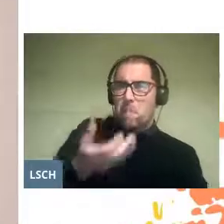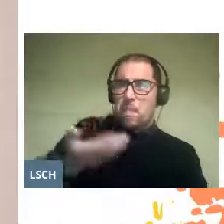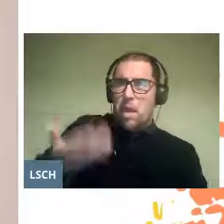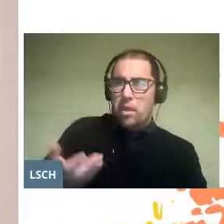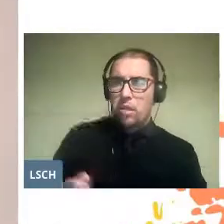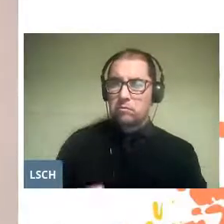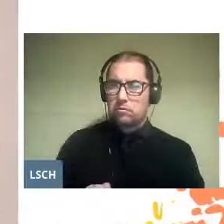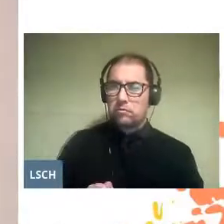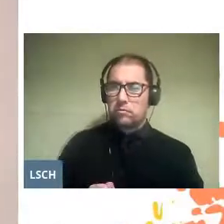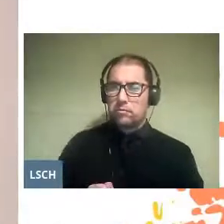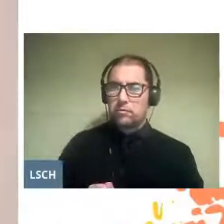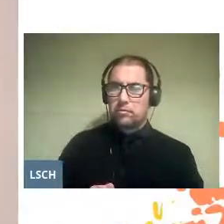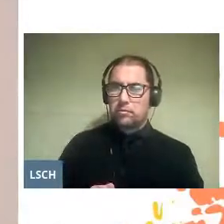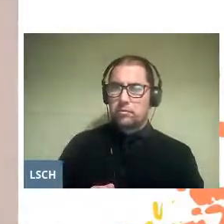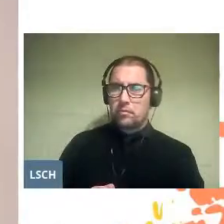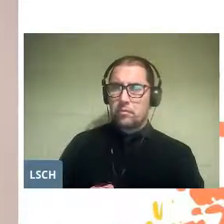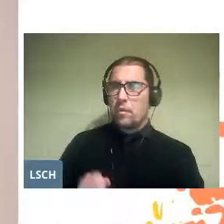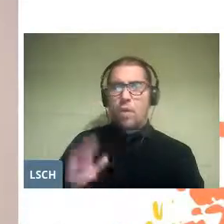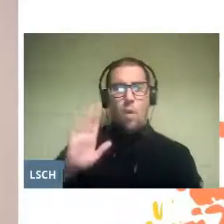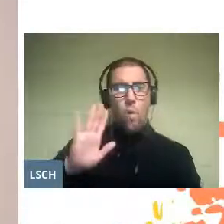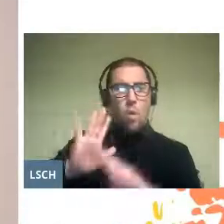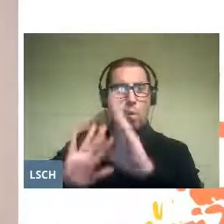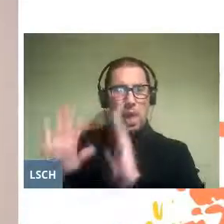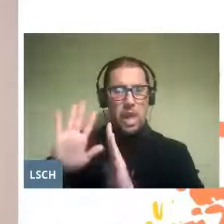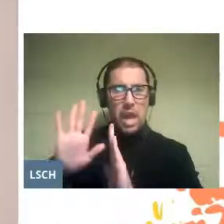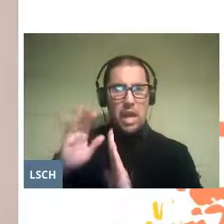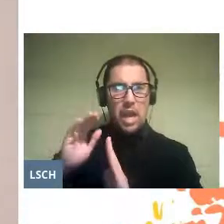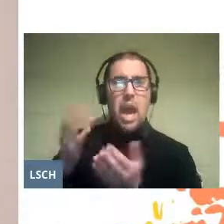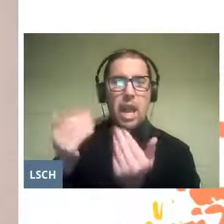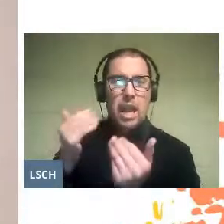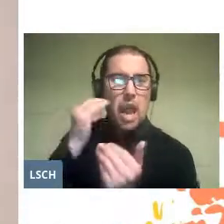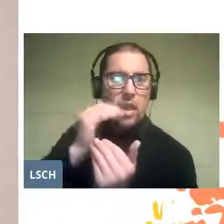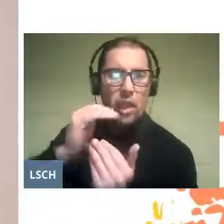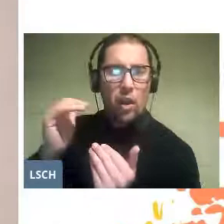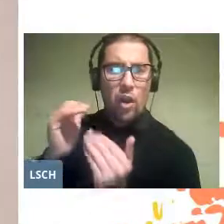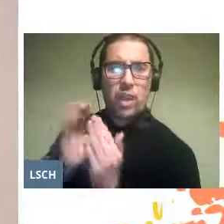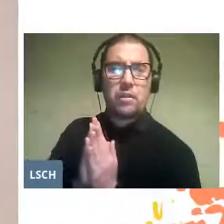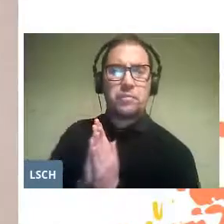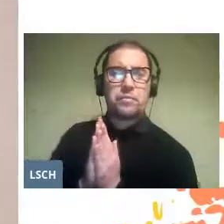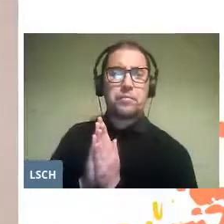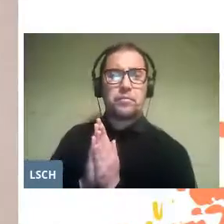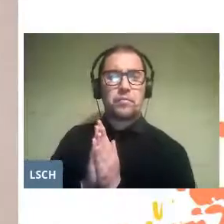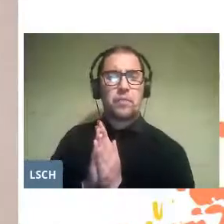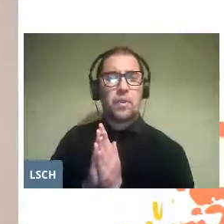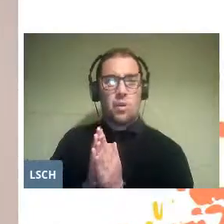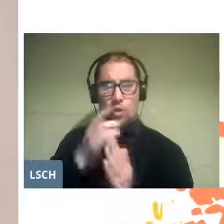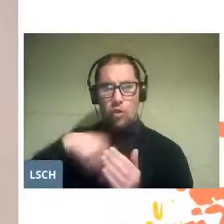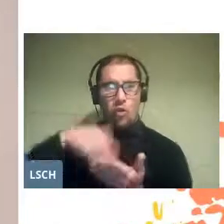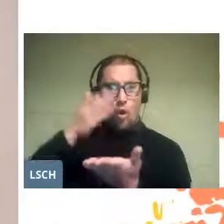Responding adequately to the needs of children requires us to adopt